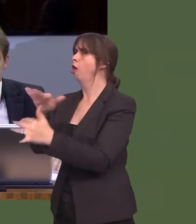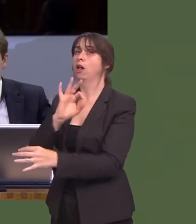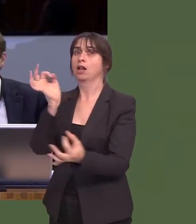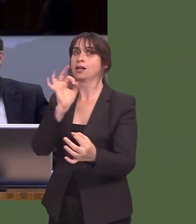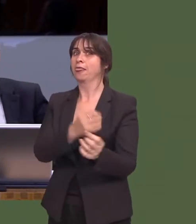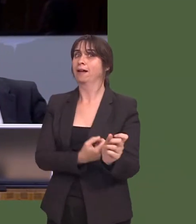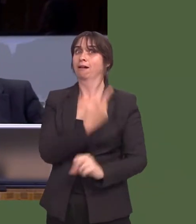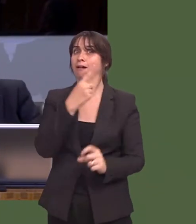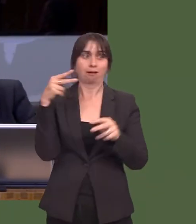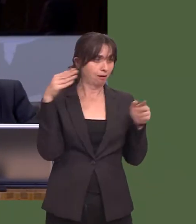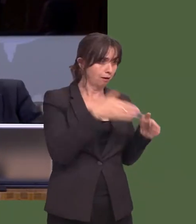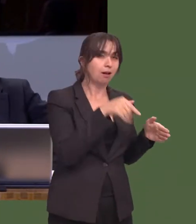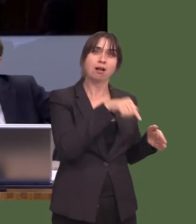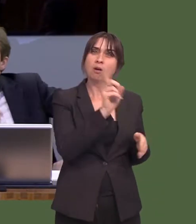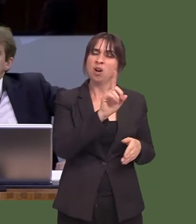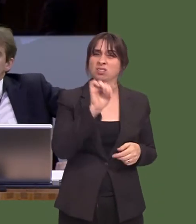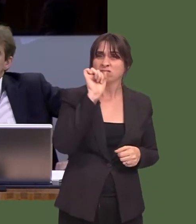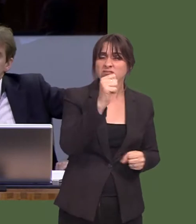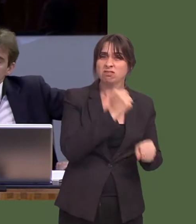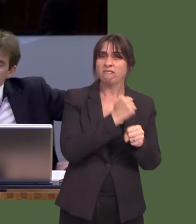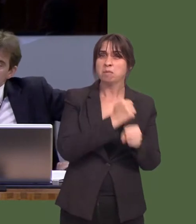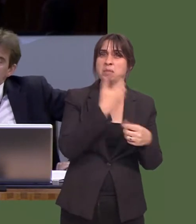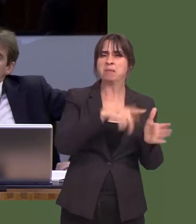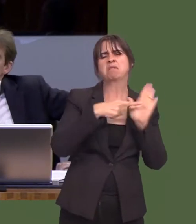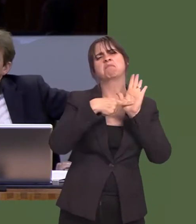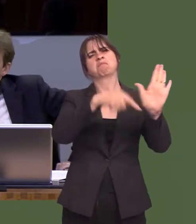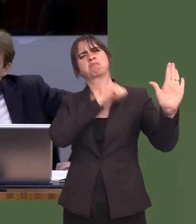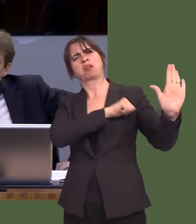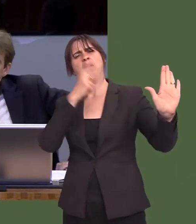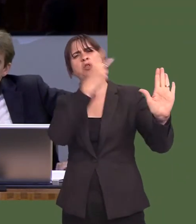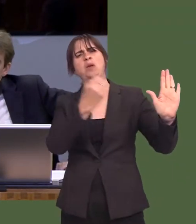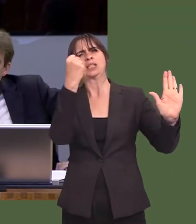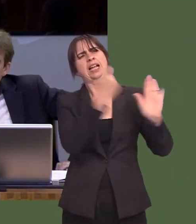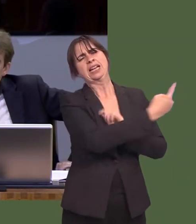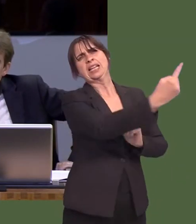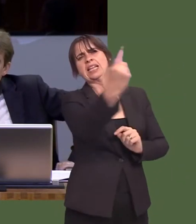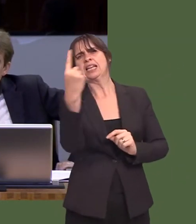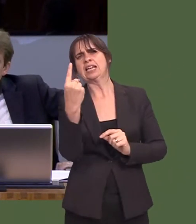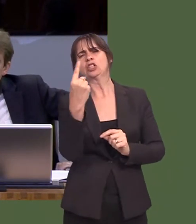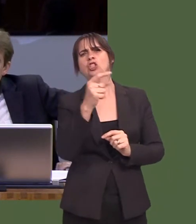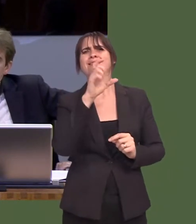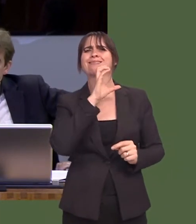ability to meet its commitment from 2010 that all cancer patients in Wales would have a keyworker.